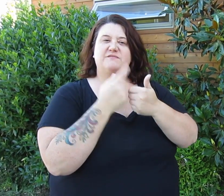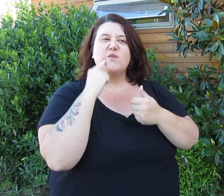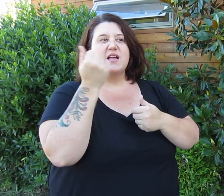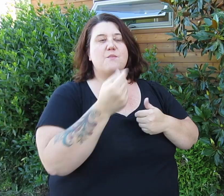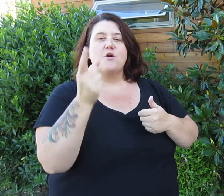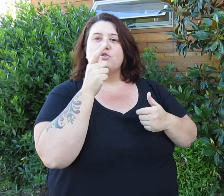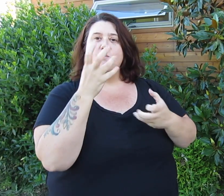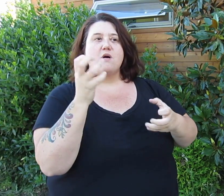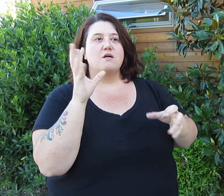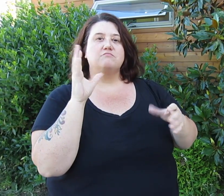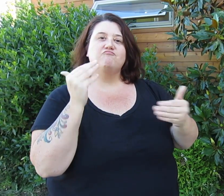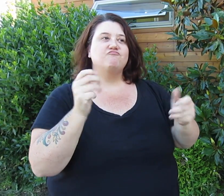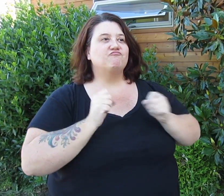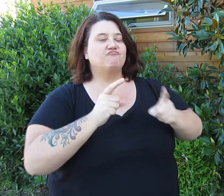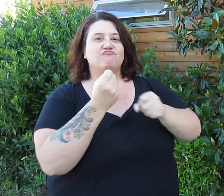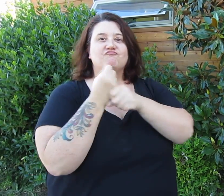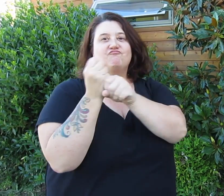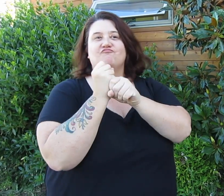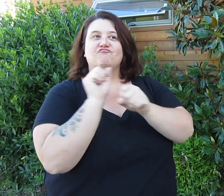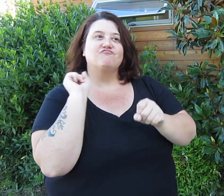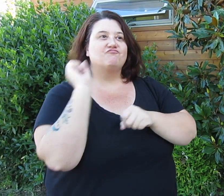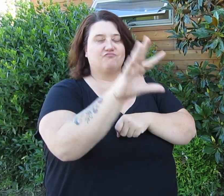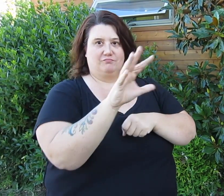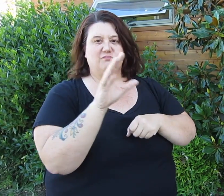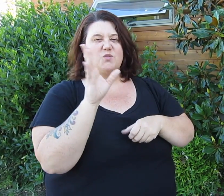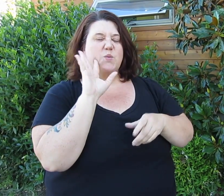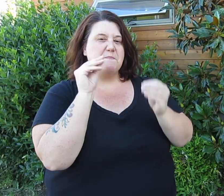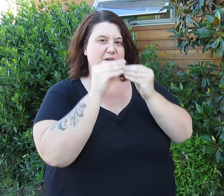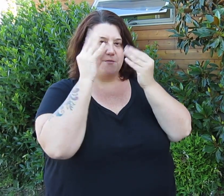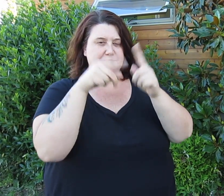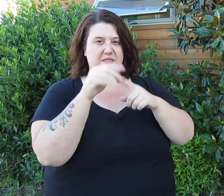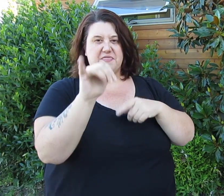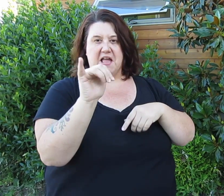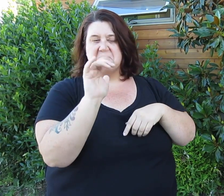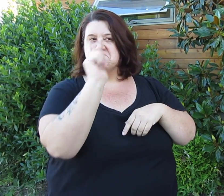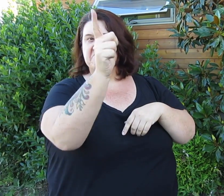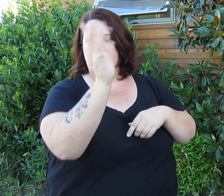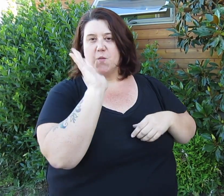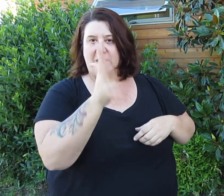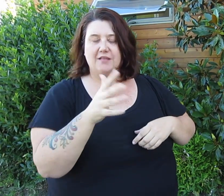For anyone who can make a film and submit to SDFF in 72 hours. More information will be shared soon.